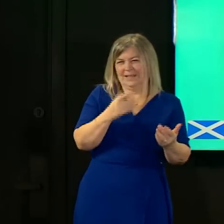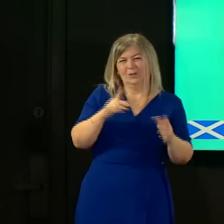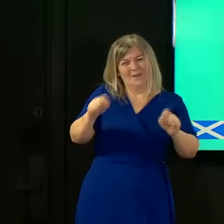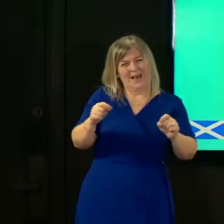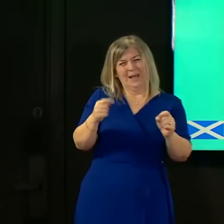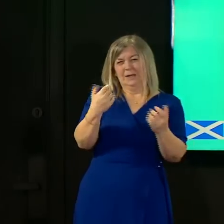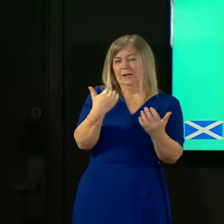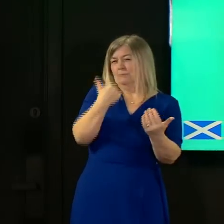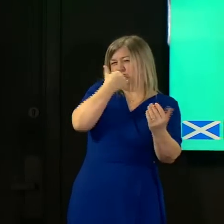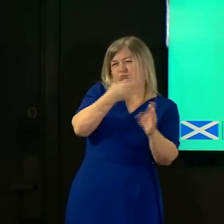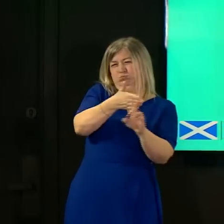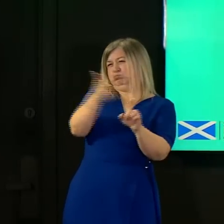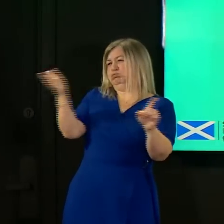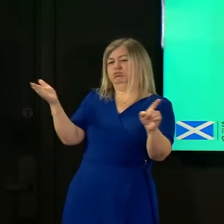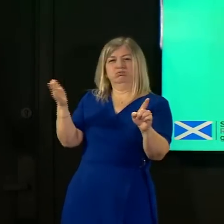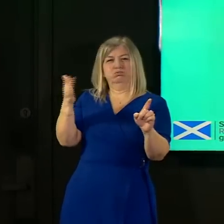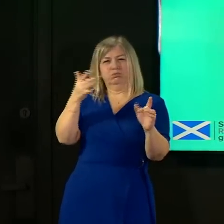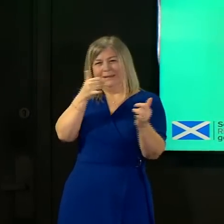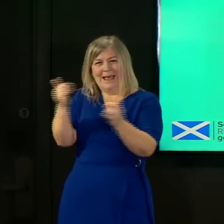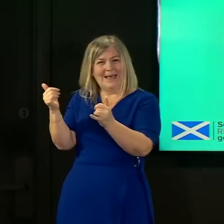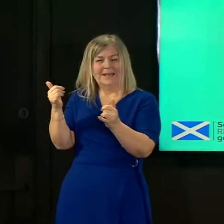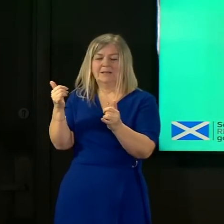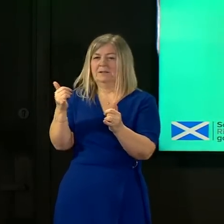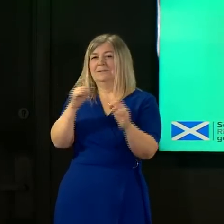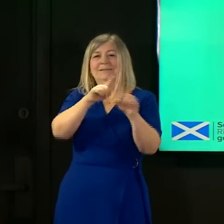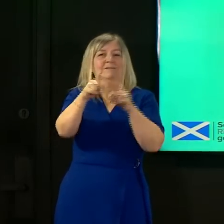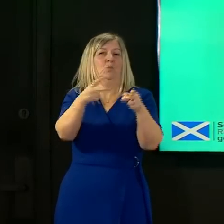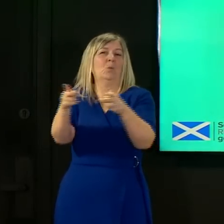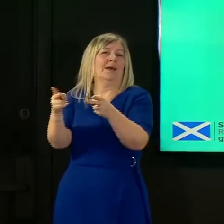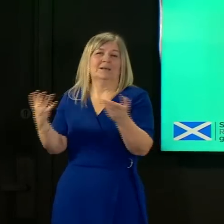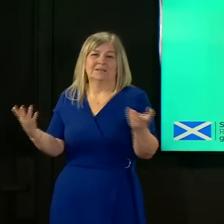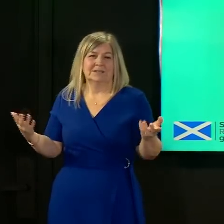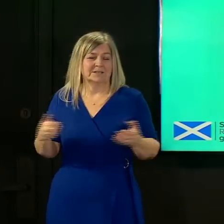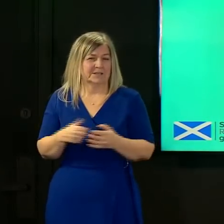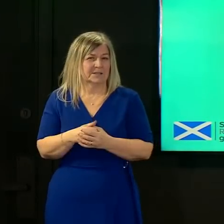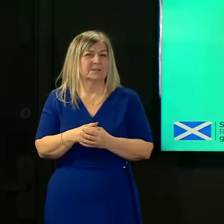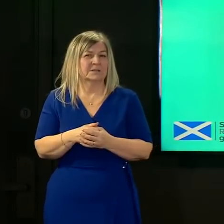lots of different forms and it's really important that as we're assessing how to